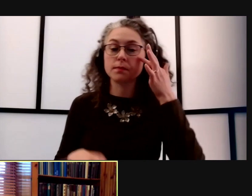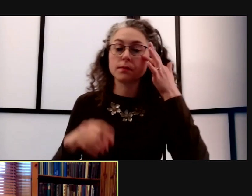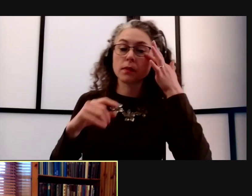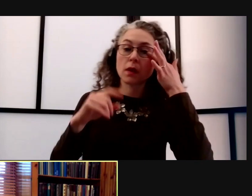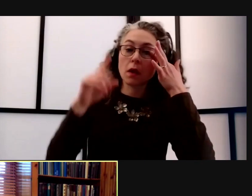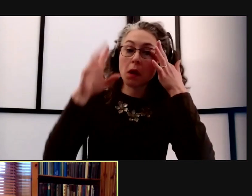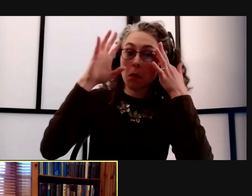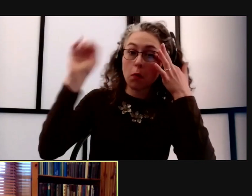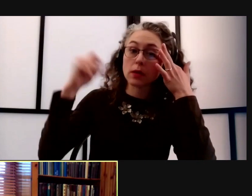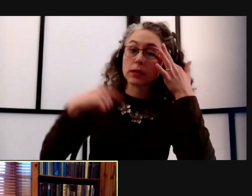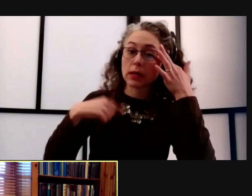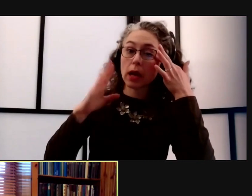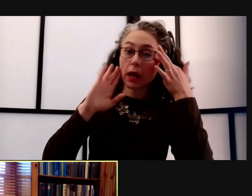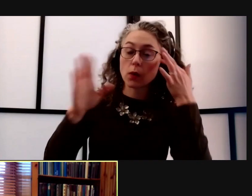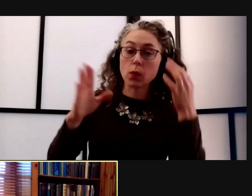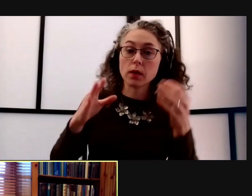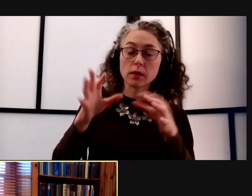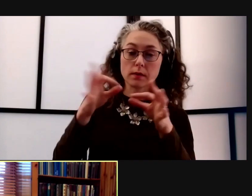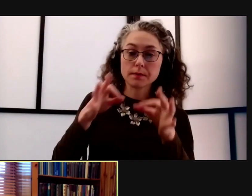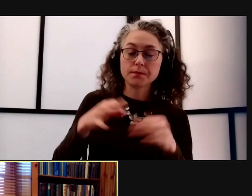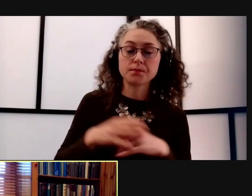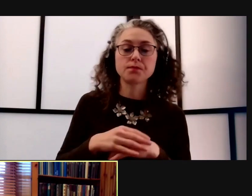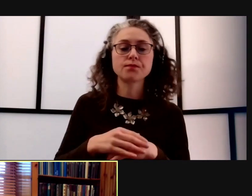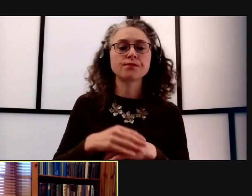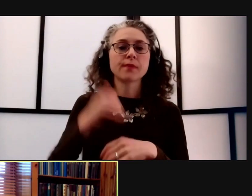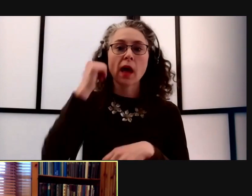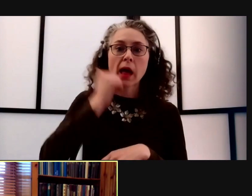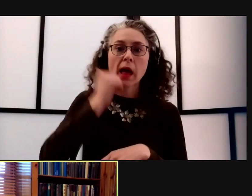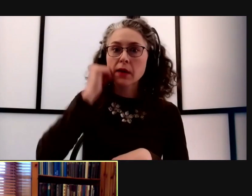So, every day you watch the news you hear a different prognostication